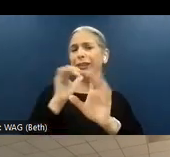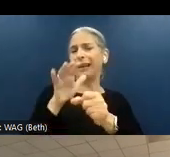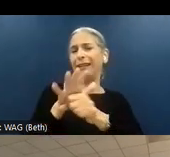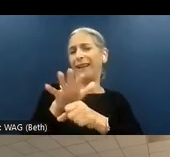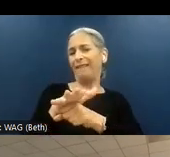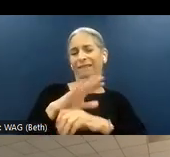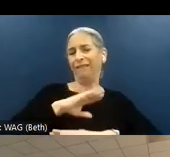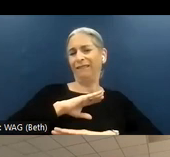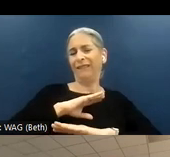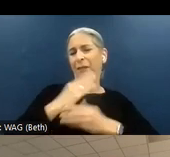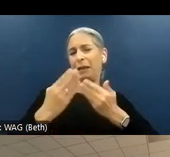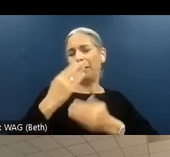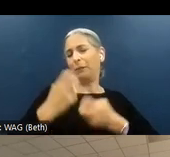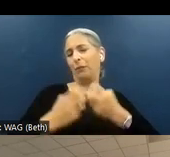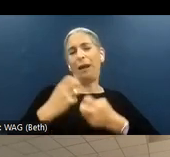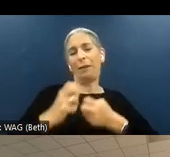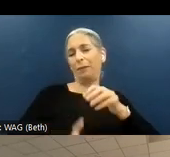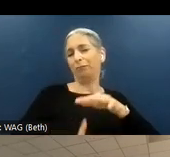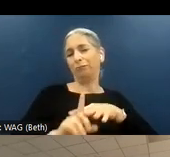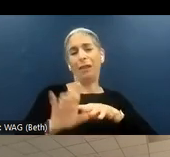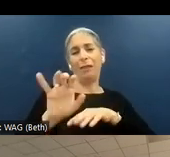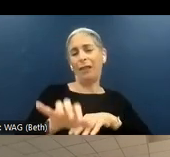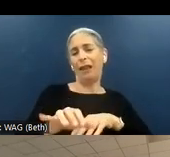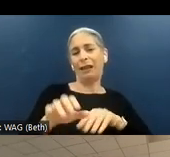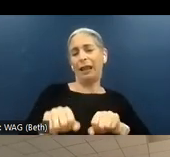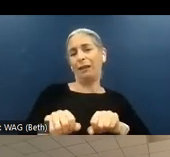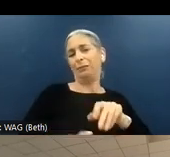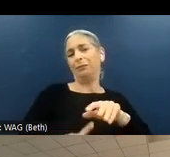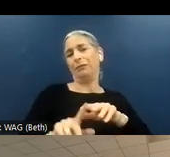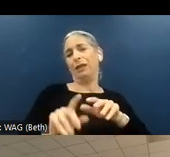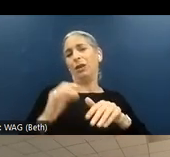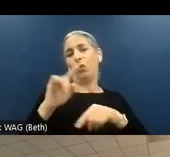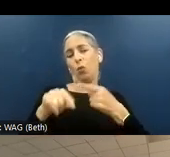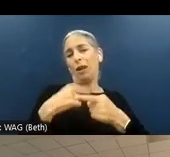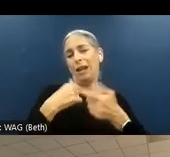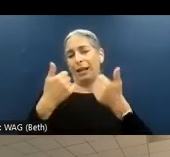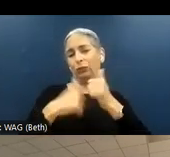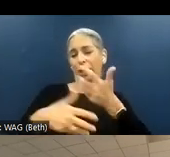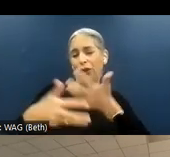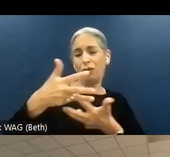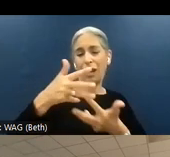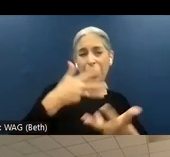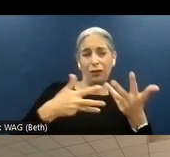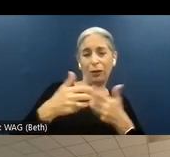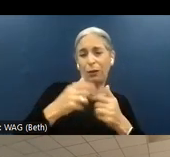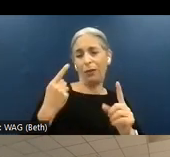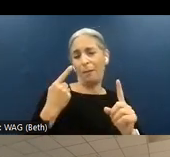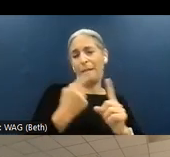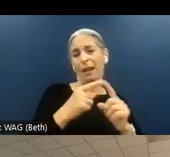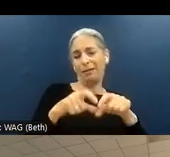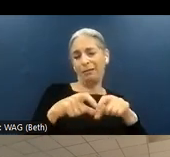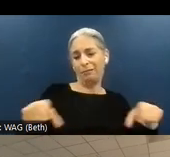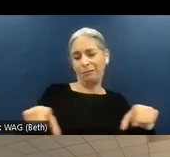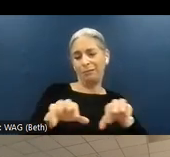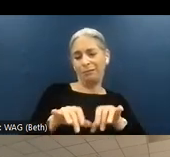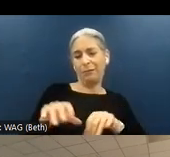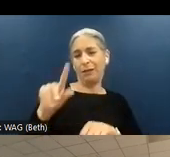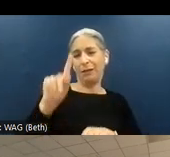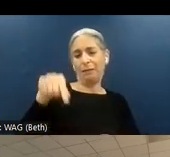be issues that could arise when I try to interact with the main navigation bar or a drop down.